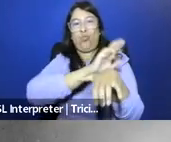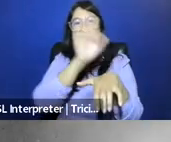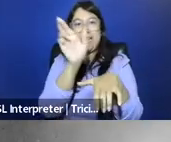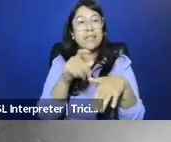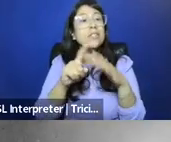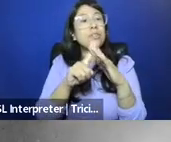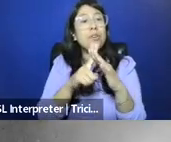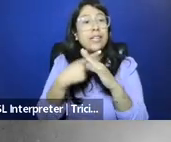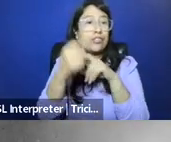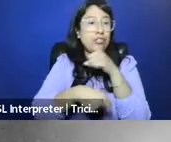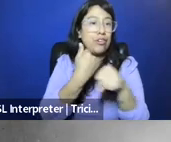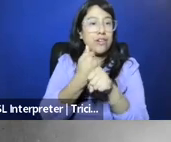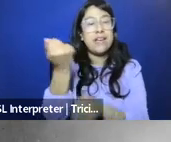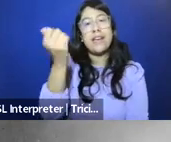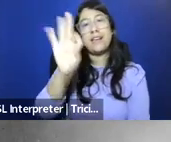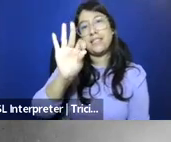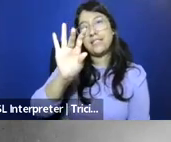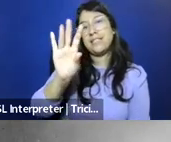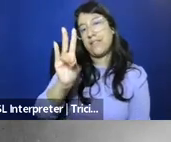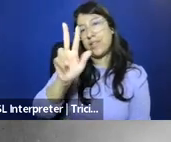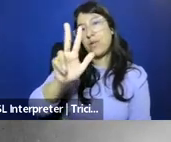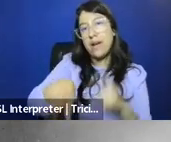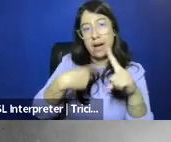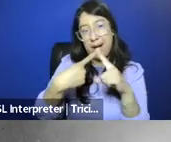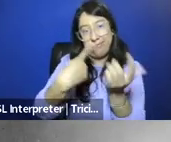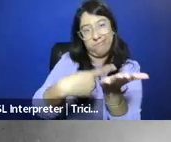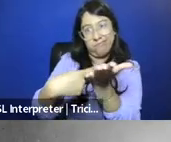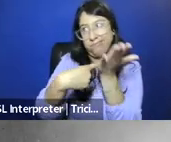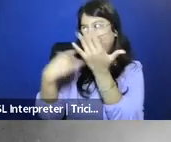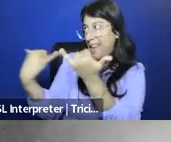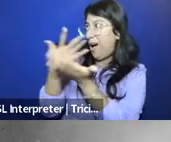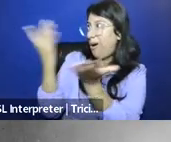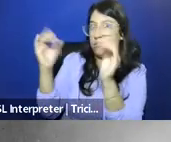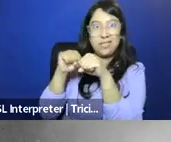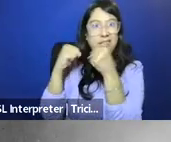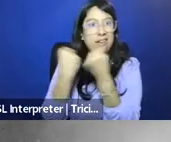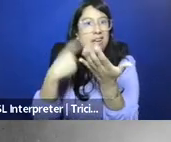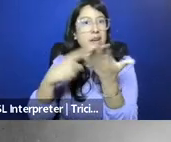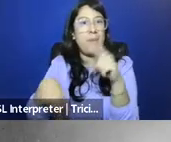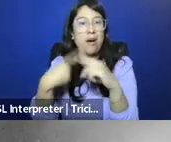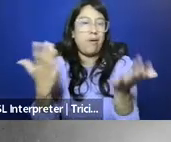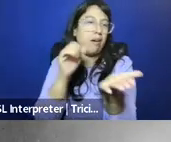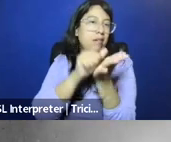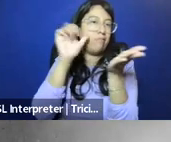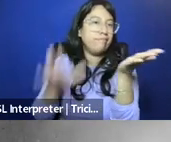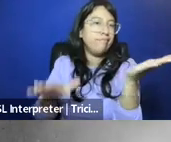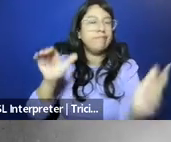in 1873 for a conversation about abortion that's going on now.